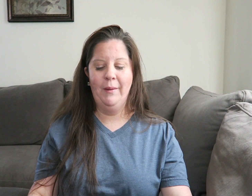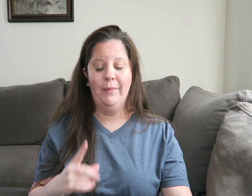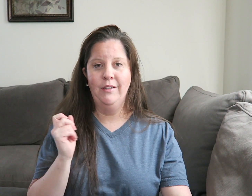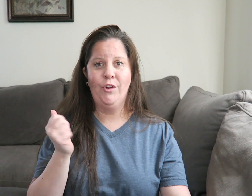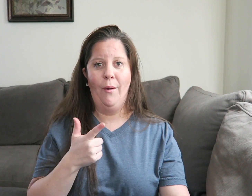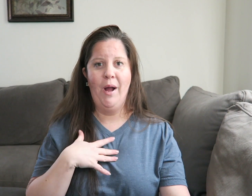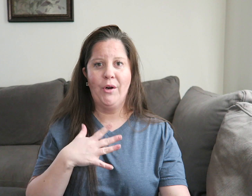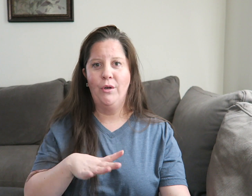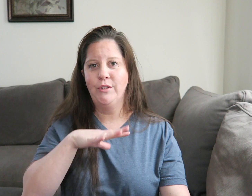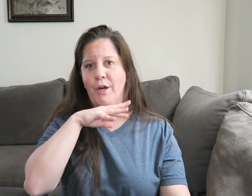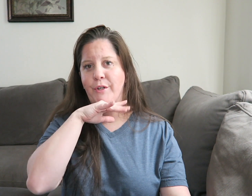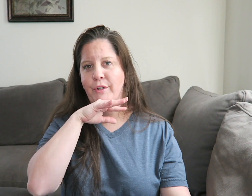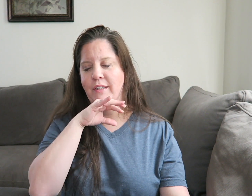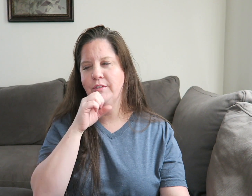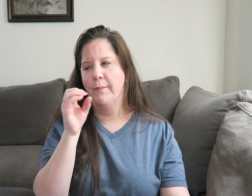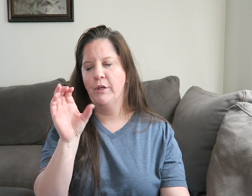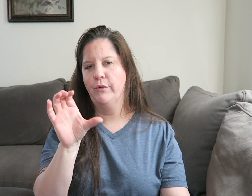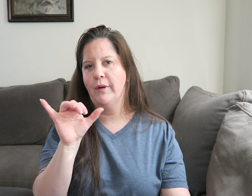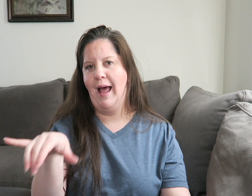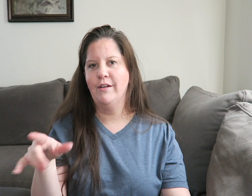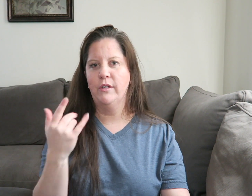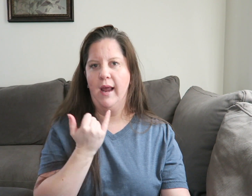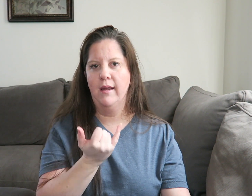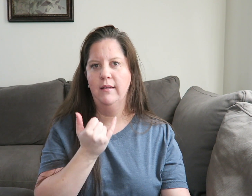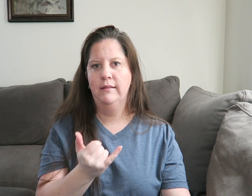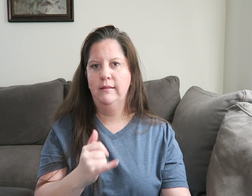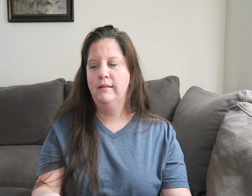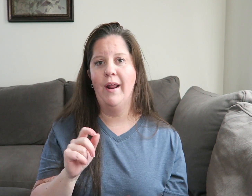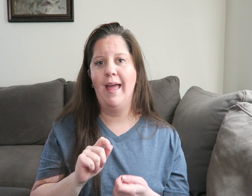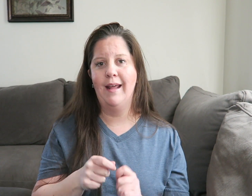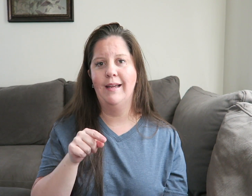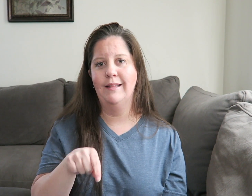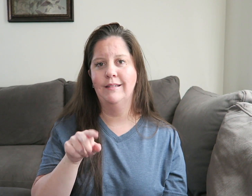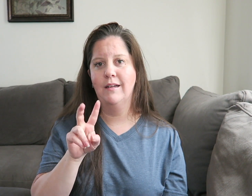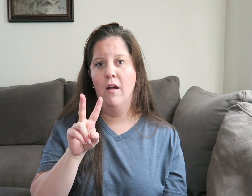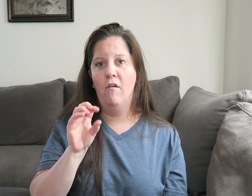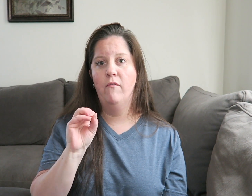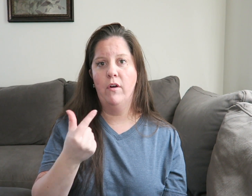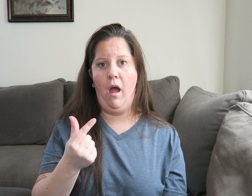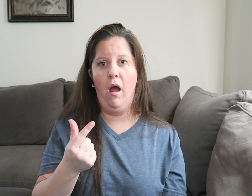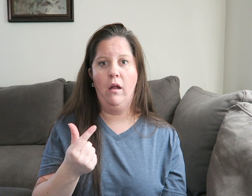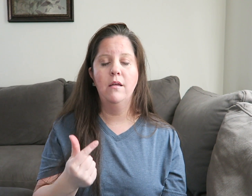Because all my clothes are dirty, so I'm gonna do that today. I'm gonna edit this vlog